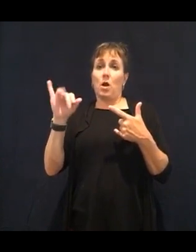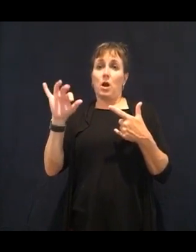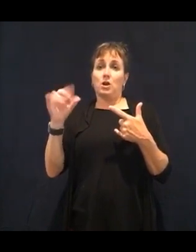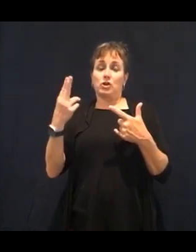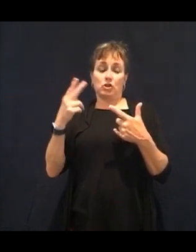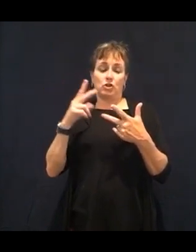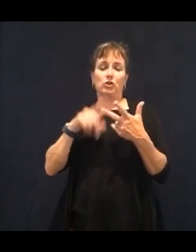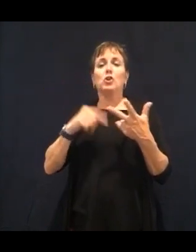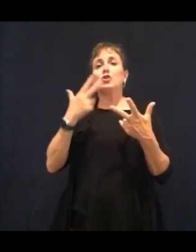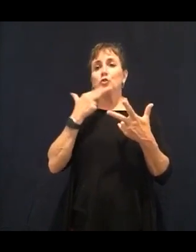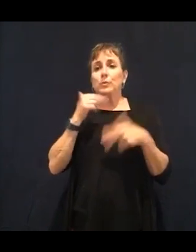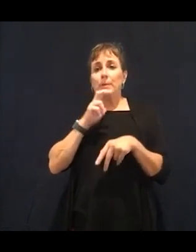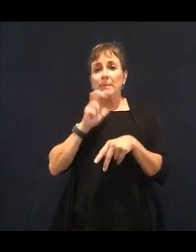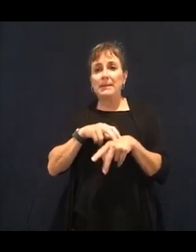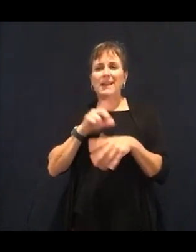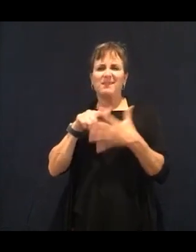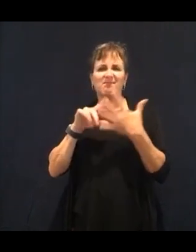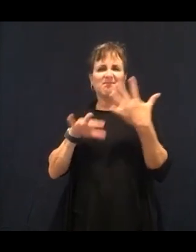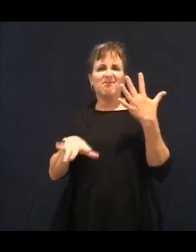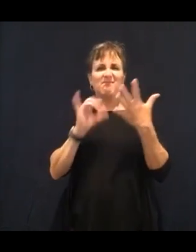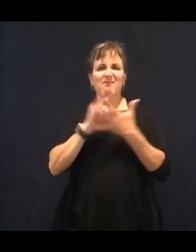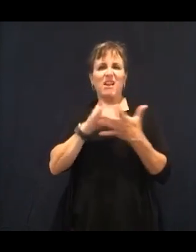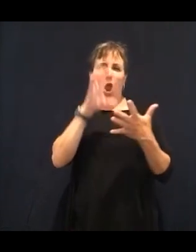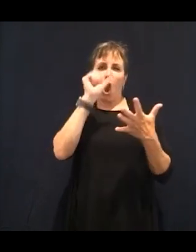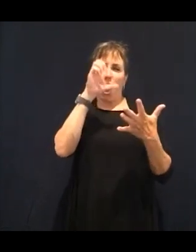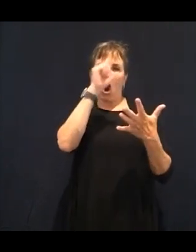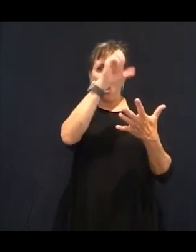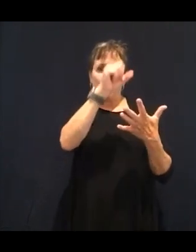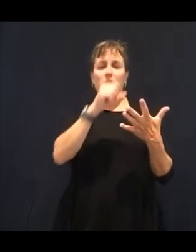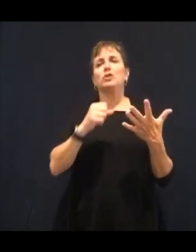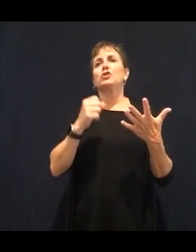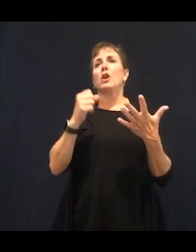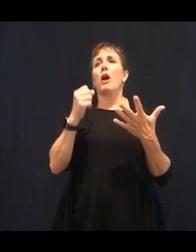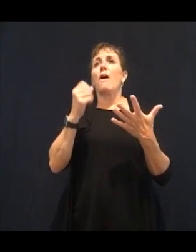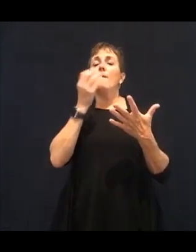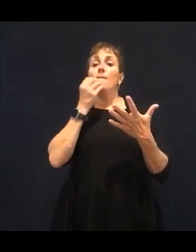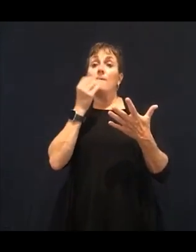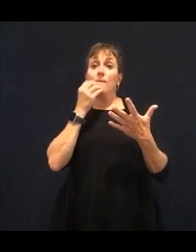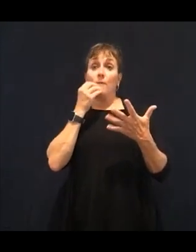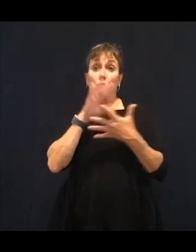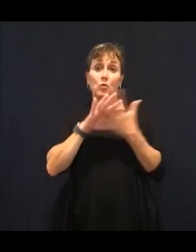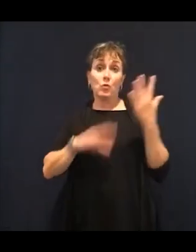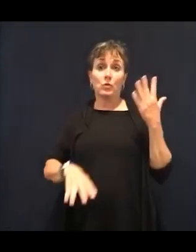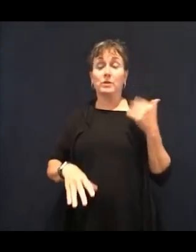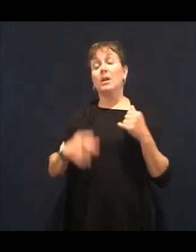actually mean something for vitamins and minerals that get absorbed into our soil.